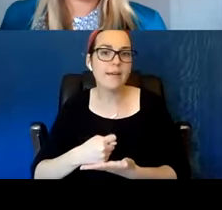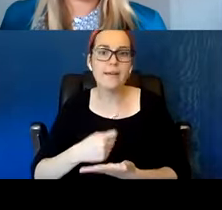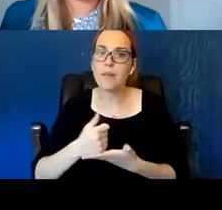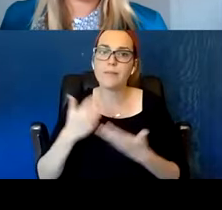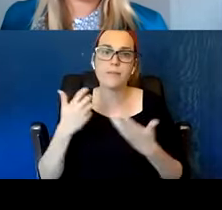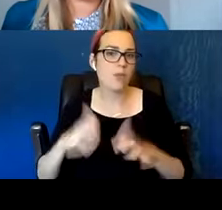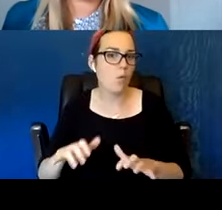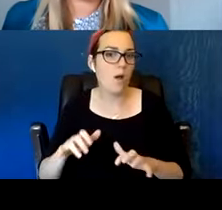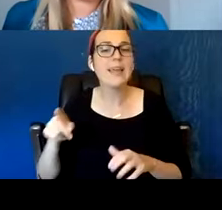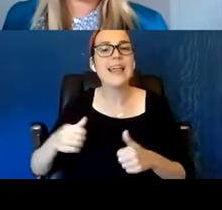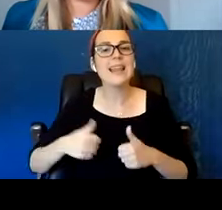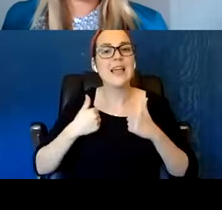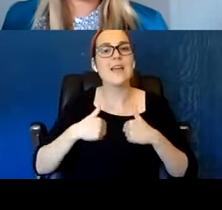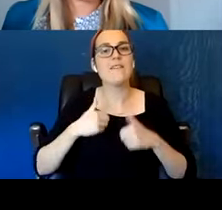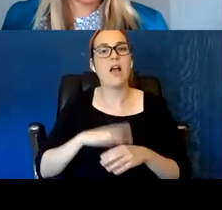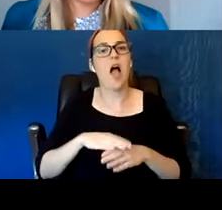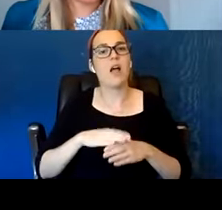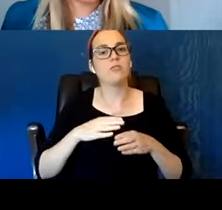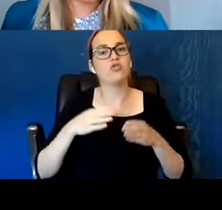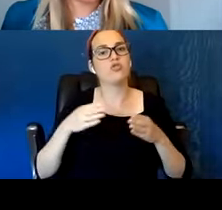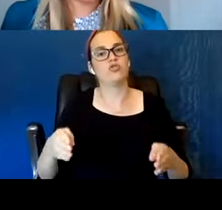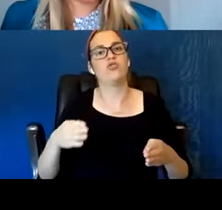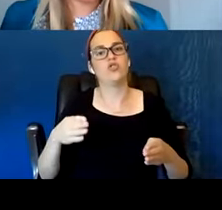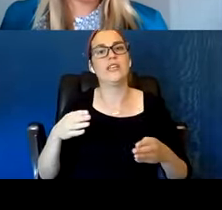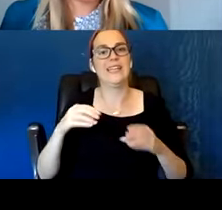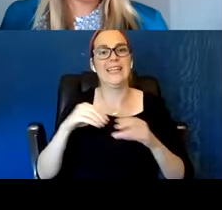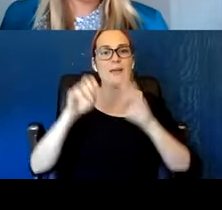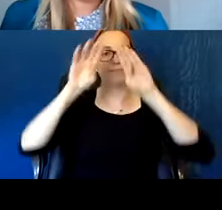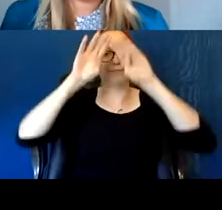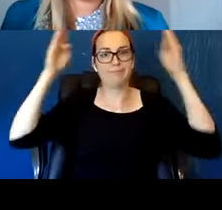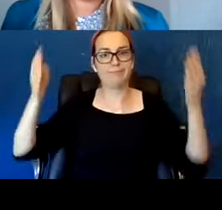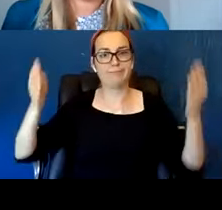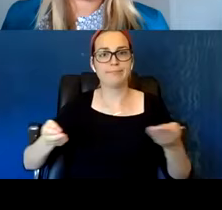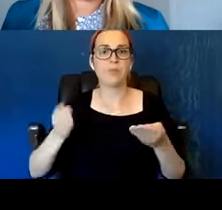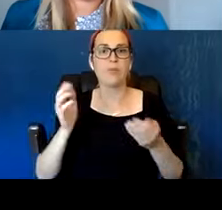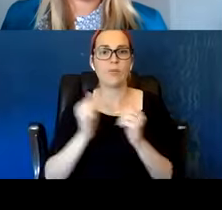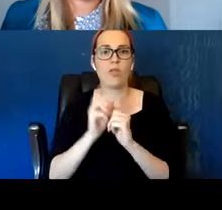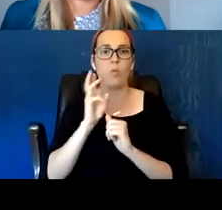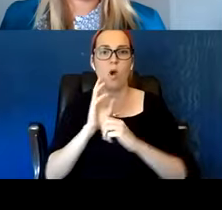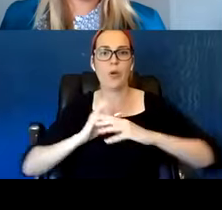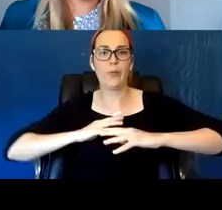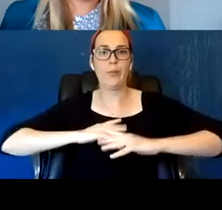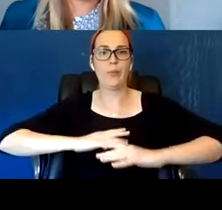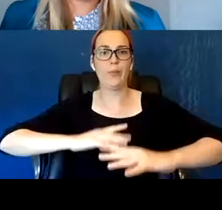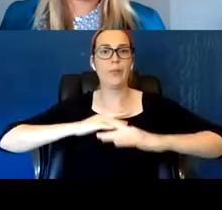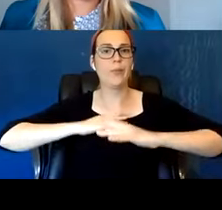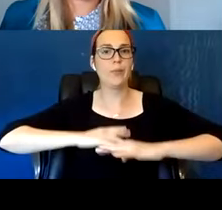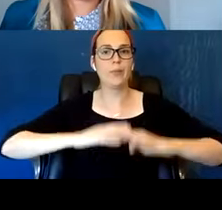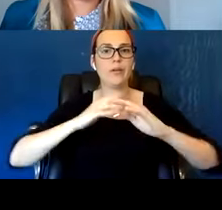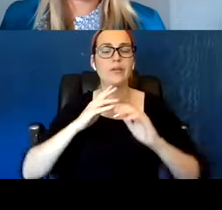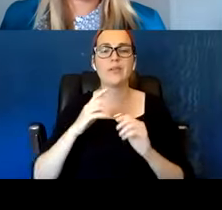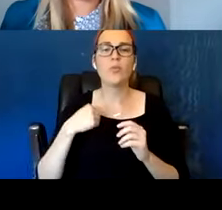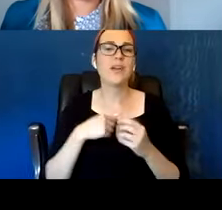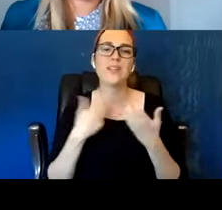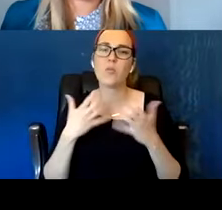be discharged to the drainage pipe. So I made a deal with the inpatient hospice unit that he could come and go when he wanted